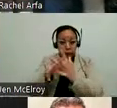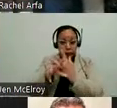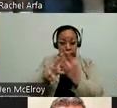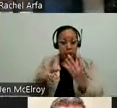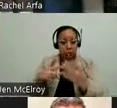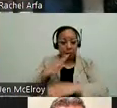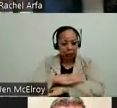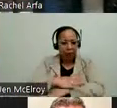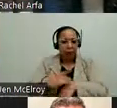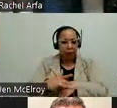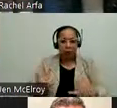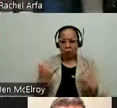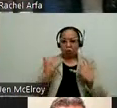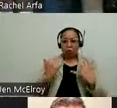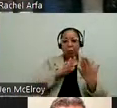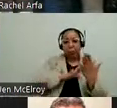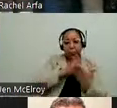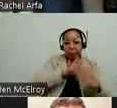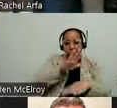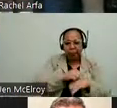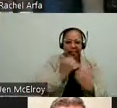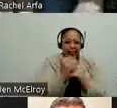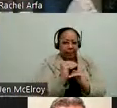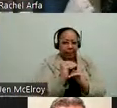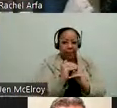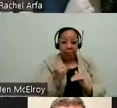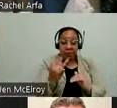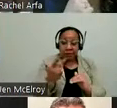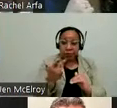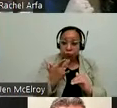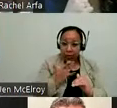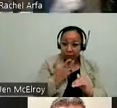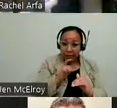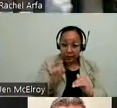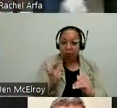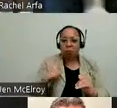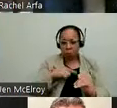in-person employment. But if that is needed or preferred we can accommodate